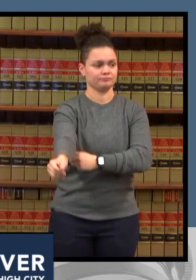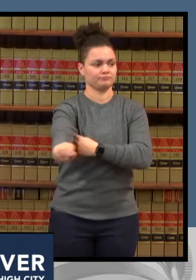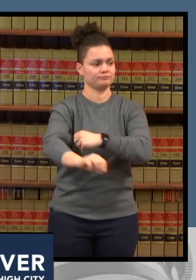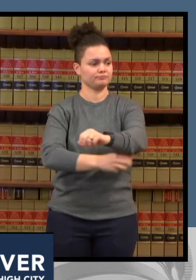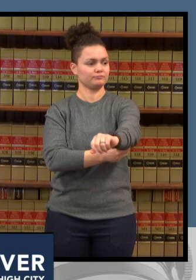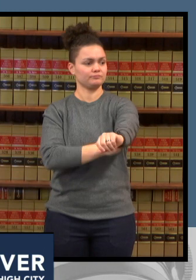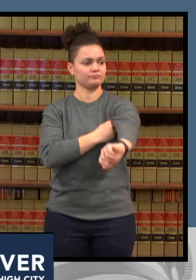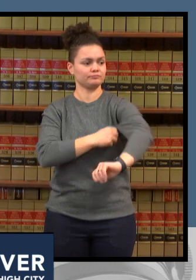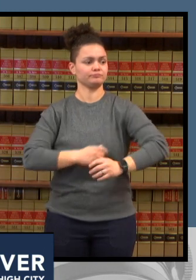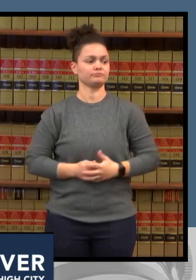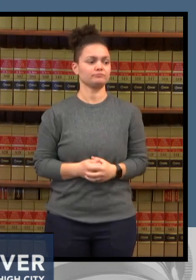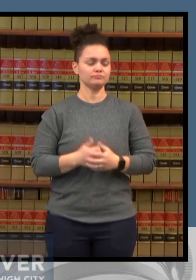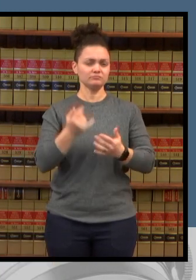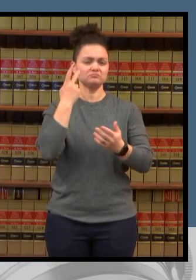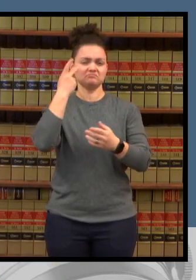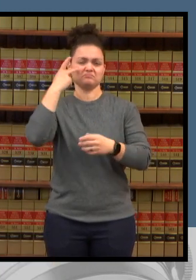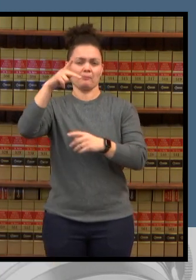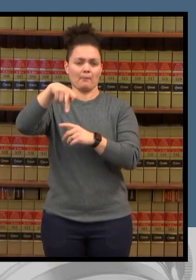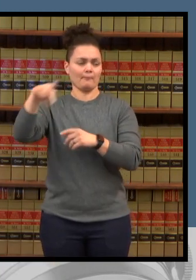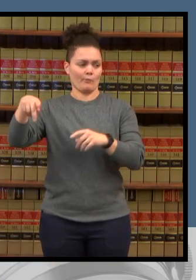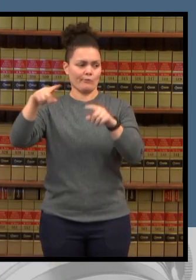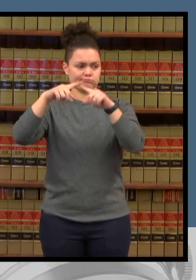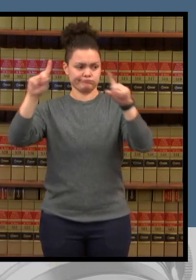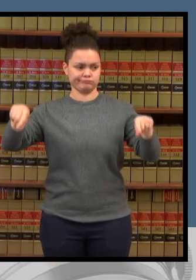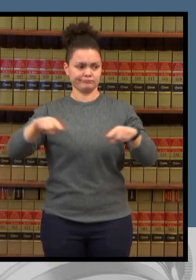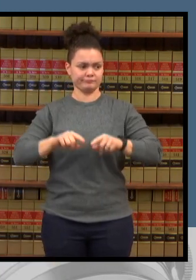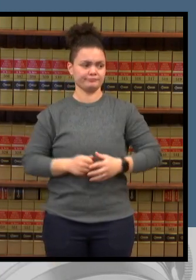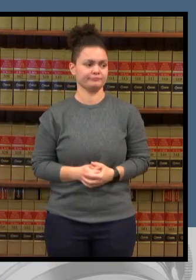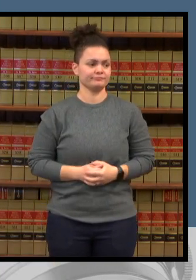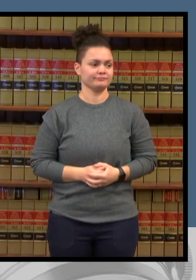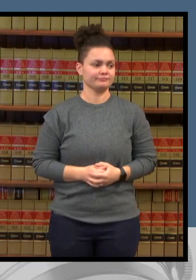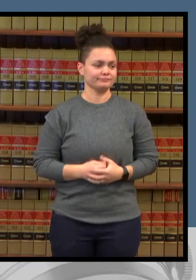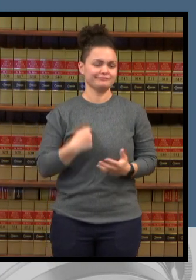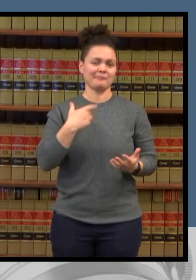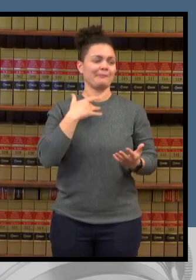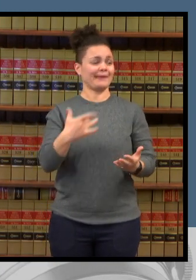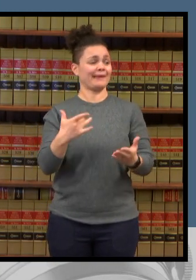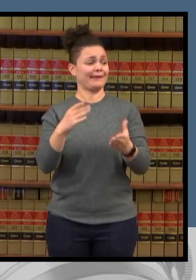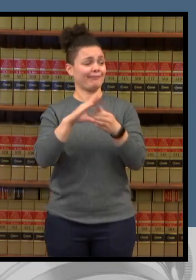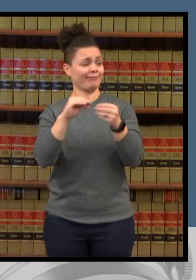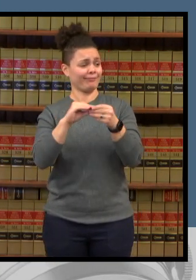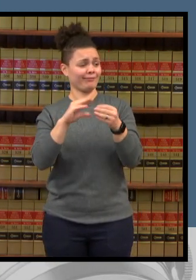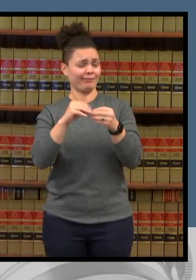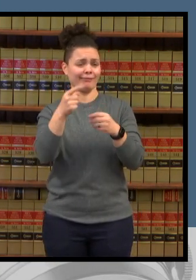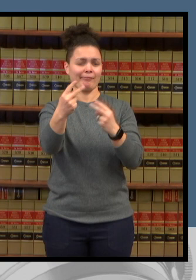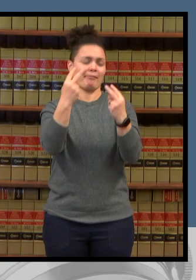i'm going to start where i normally do many of you have seen this it's the epidemiological curve